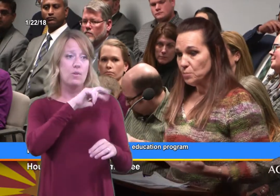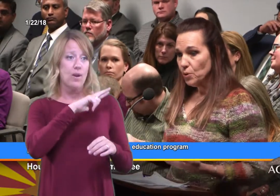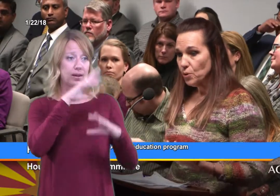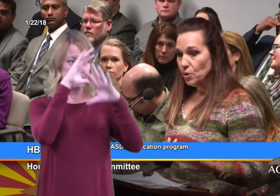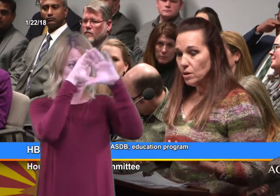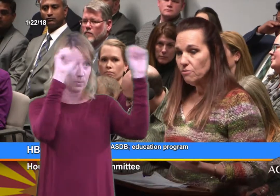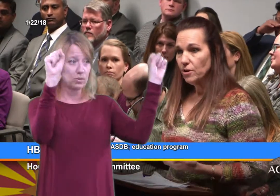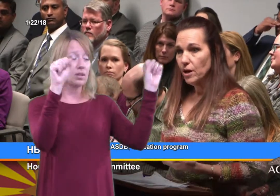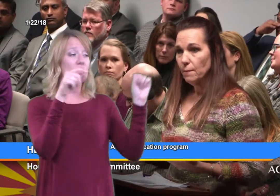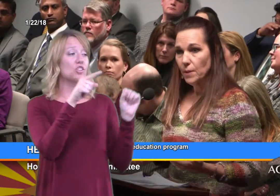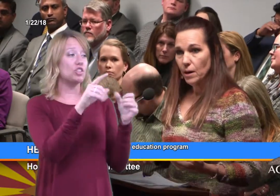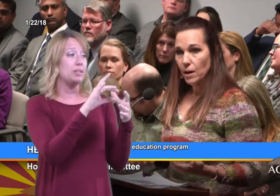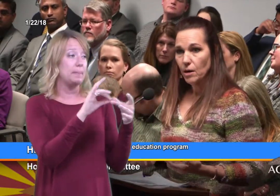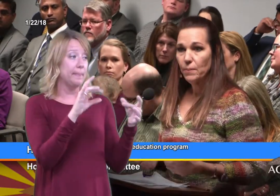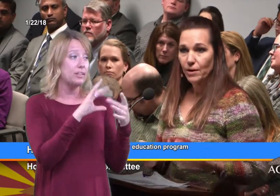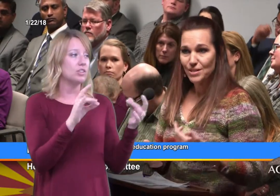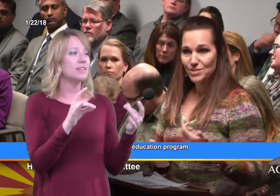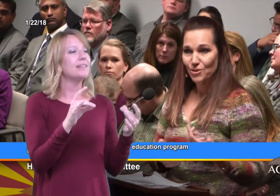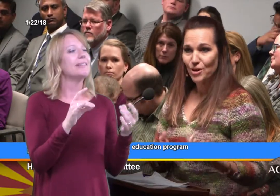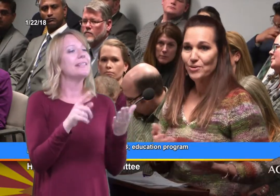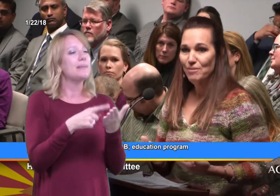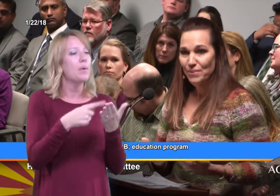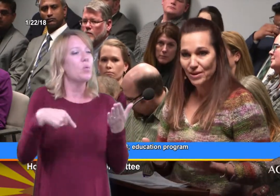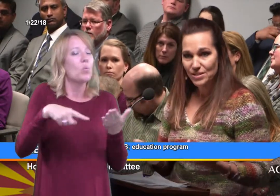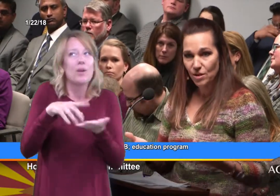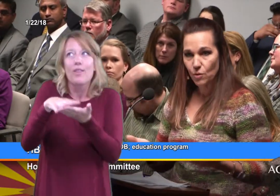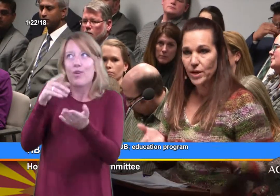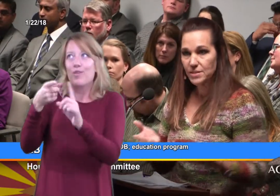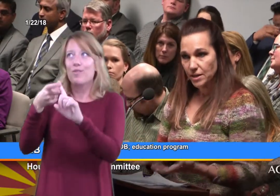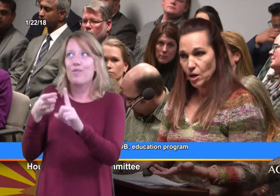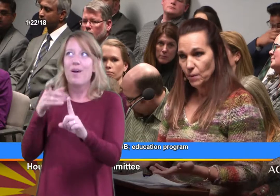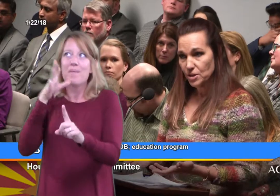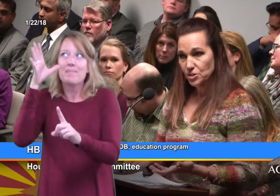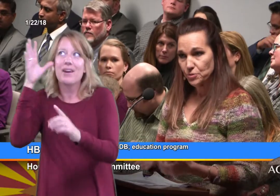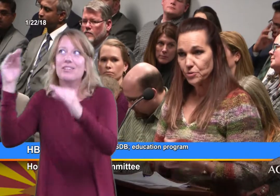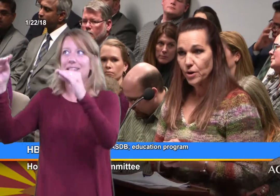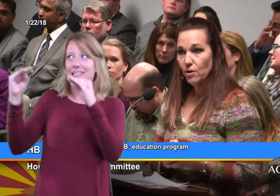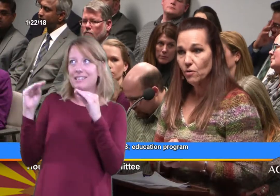to pull from our parents or our grandparents on ways to help our children grow.